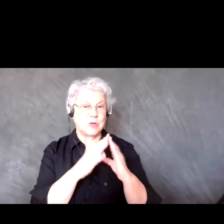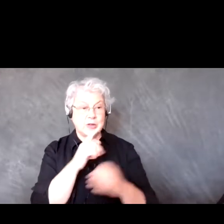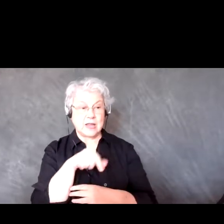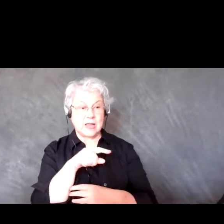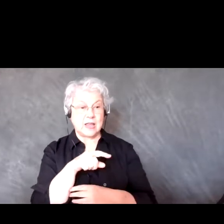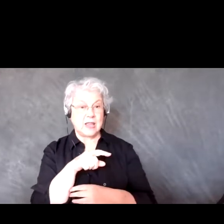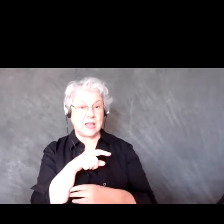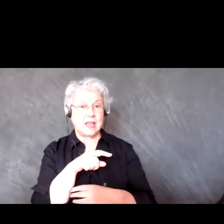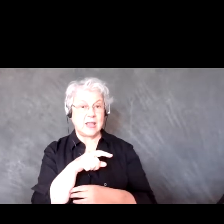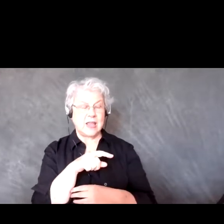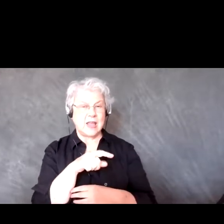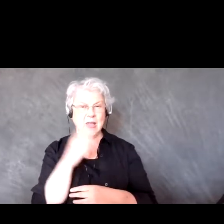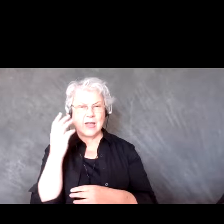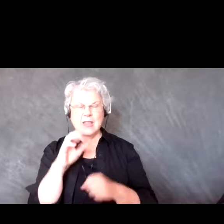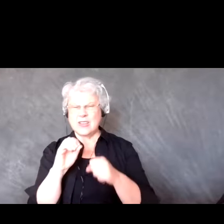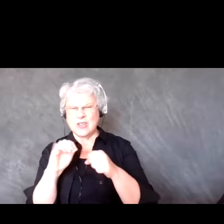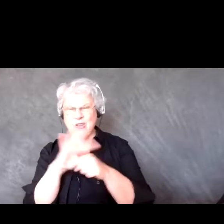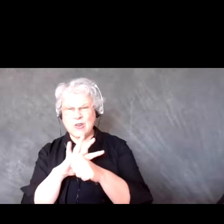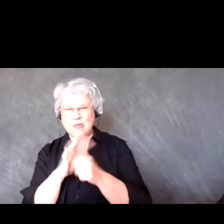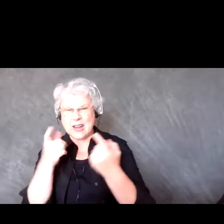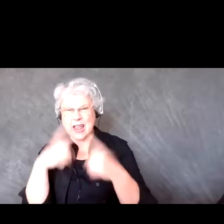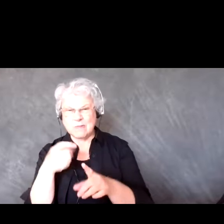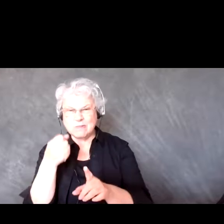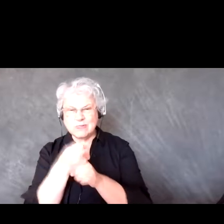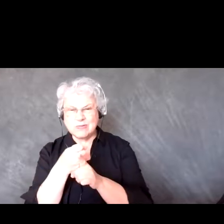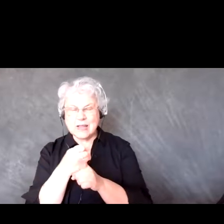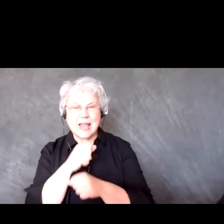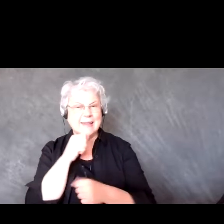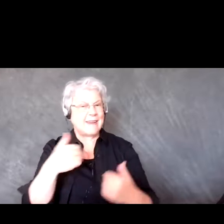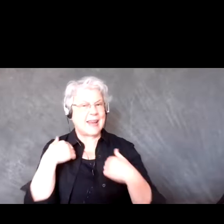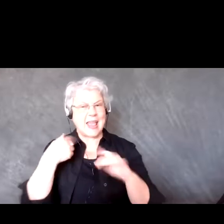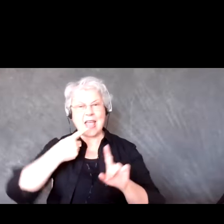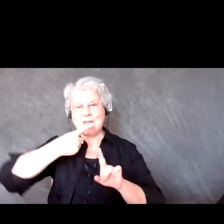because of COVID because of not having rental space, because of not having to pay for rental